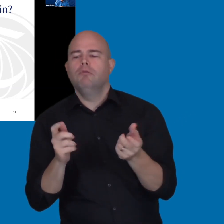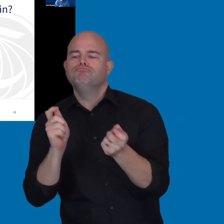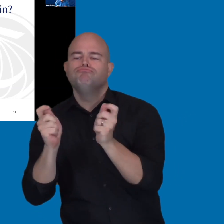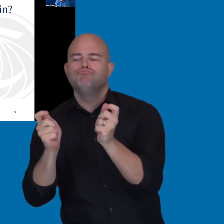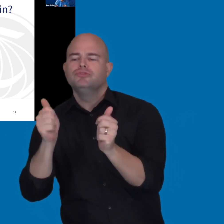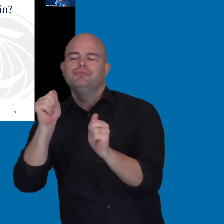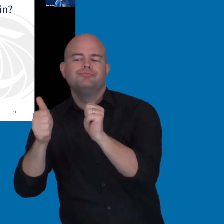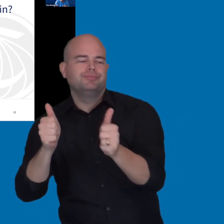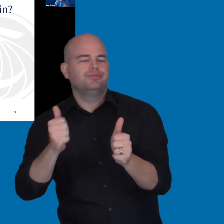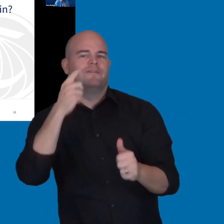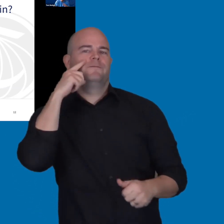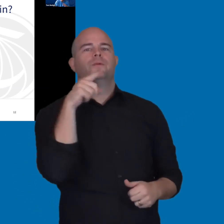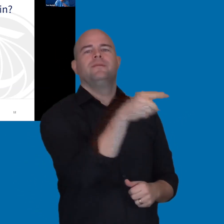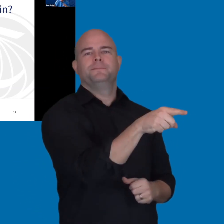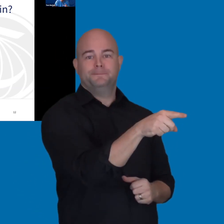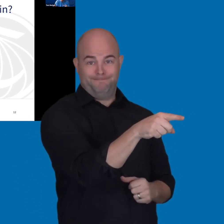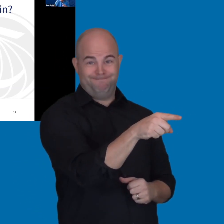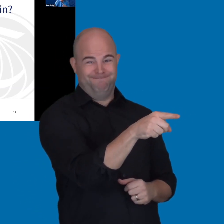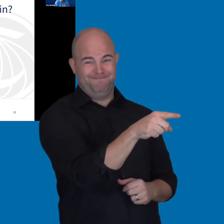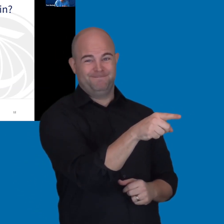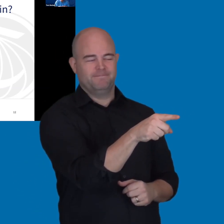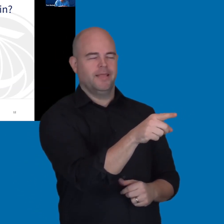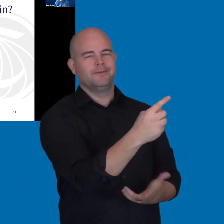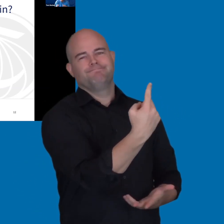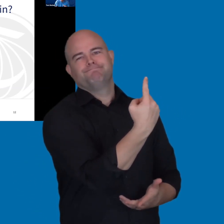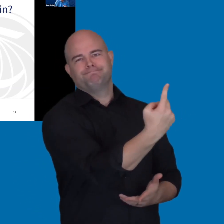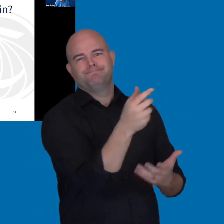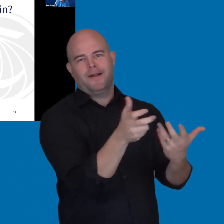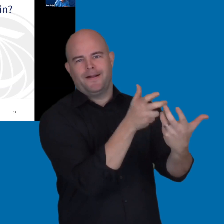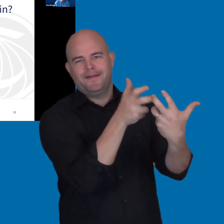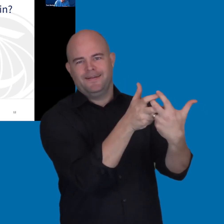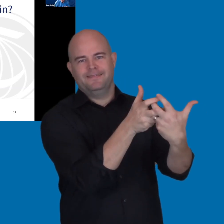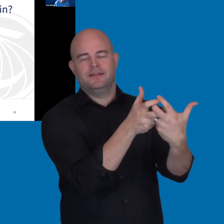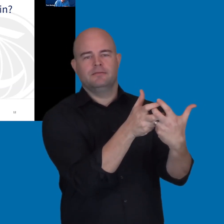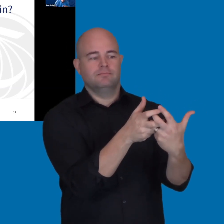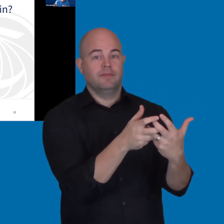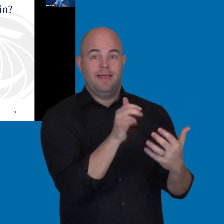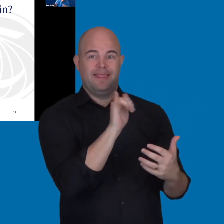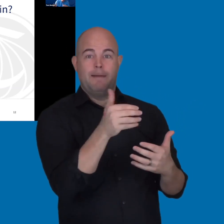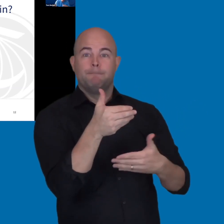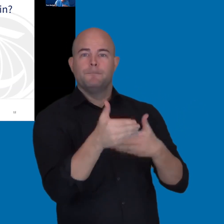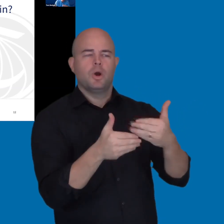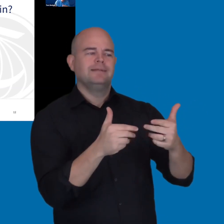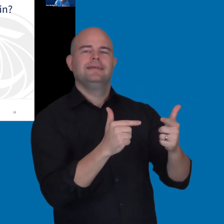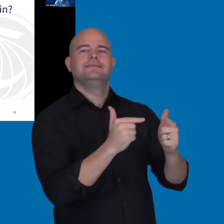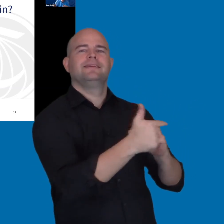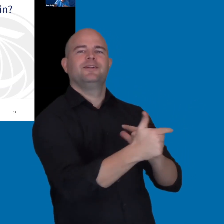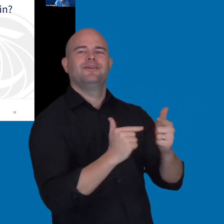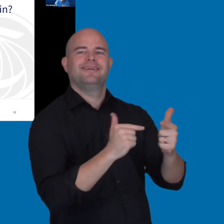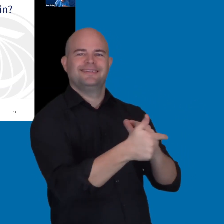And basically, for the accommodations, it's an interactive process. It is something that's determined